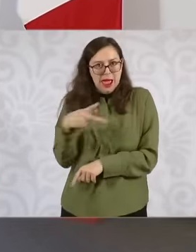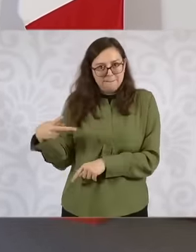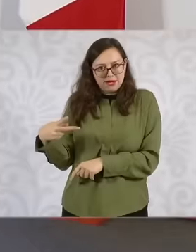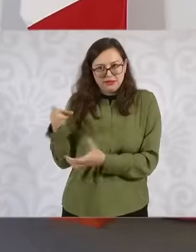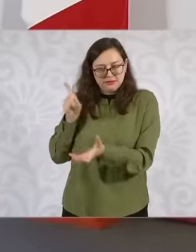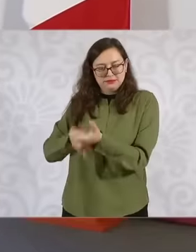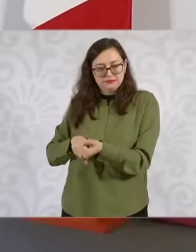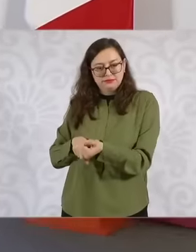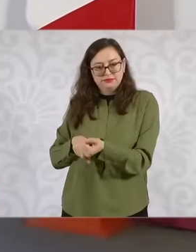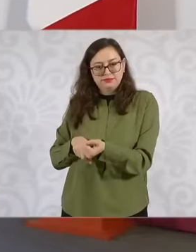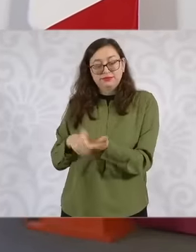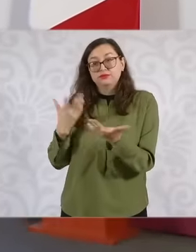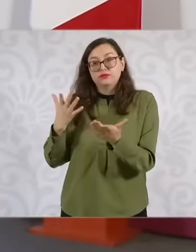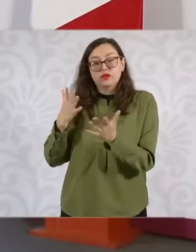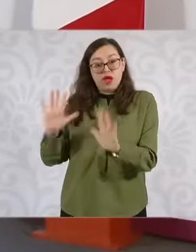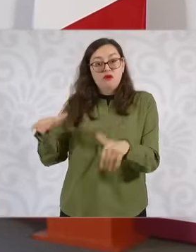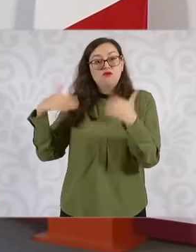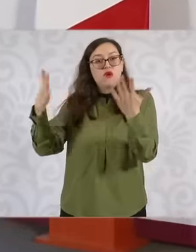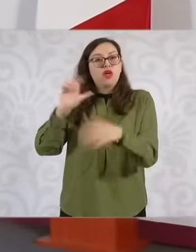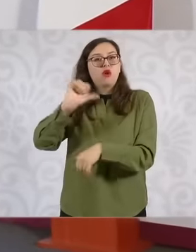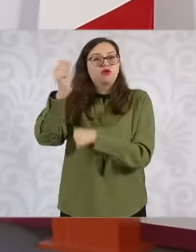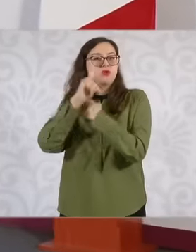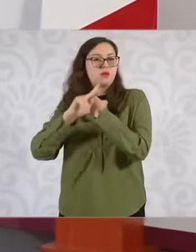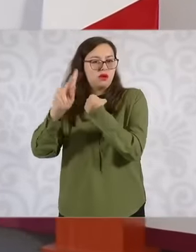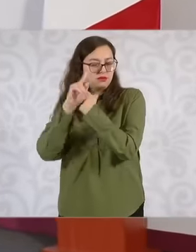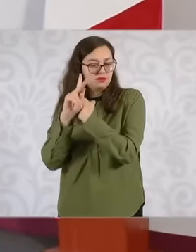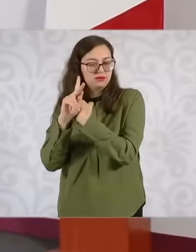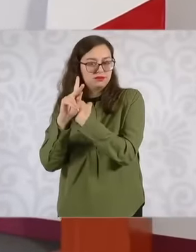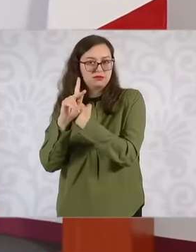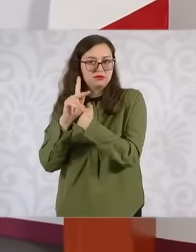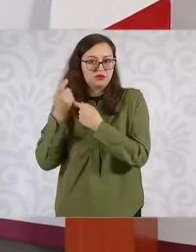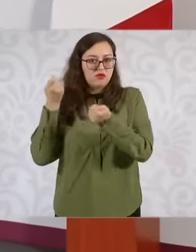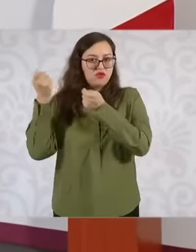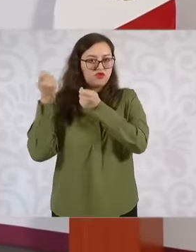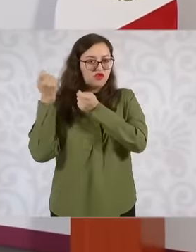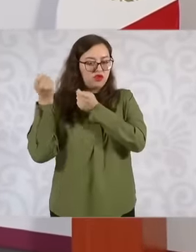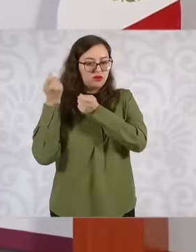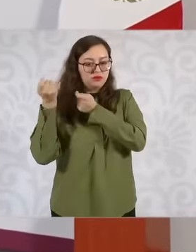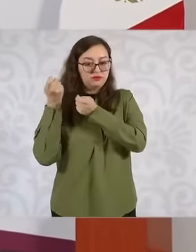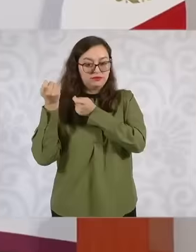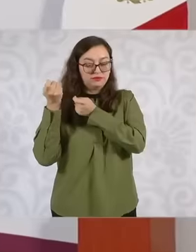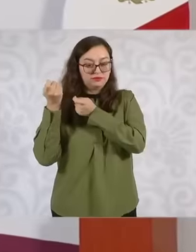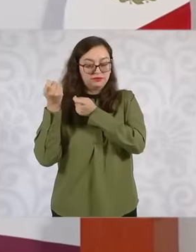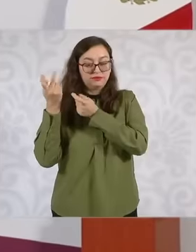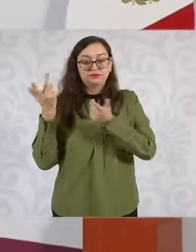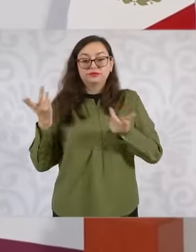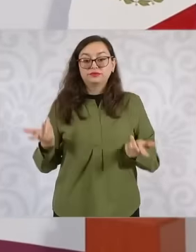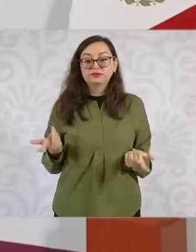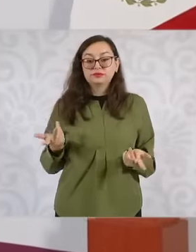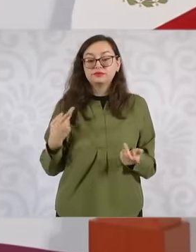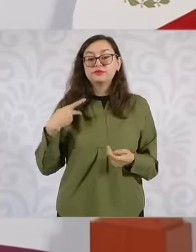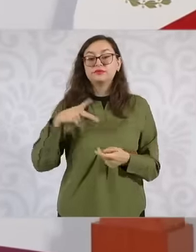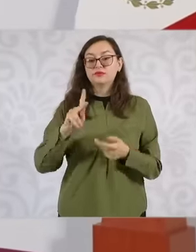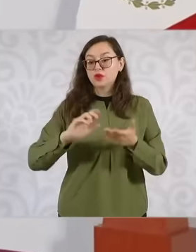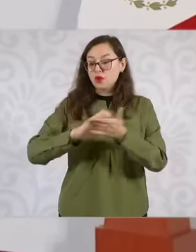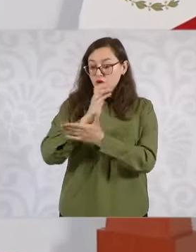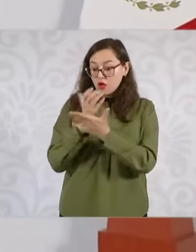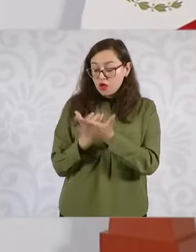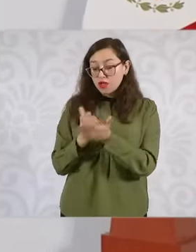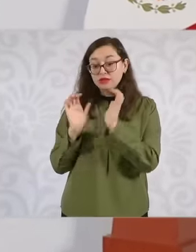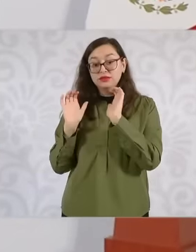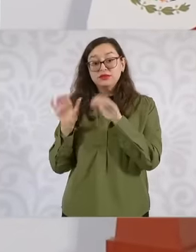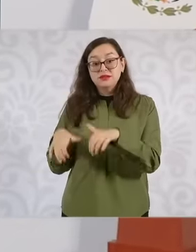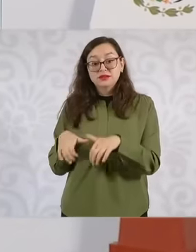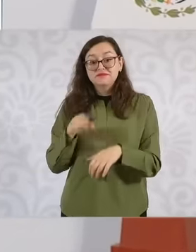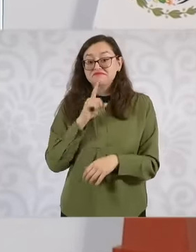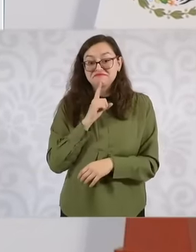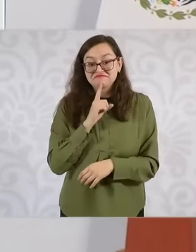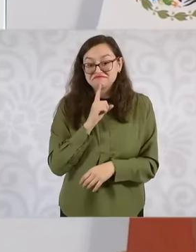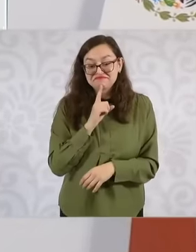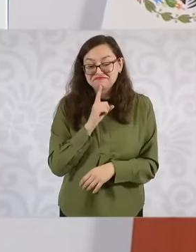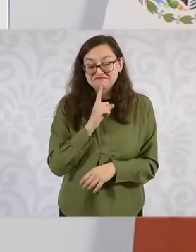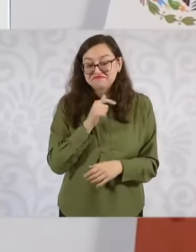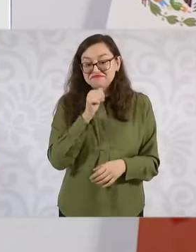foreign, how do they avoid hiring formally? The delivery drivers